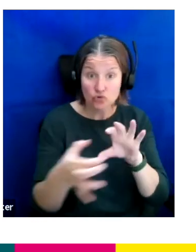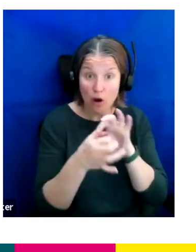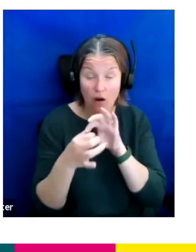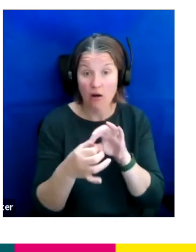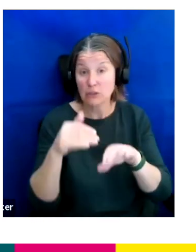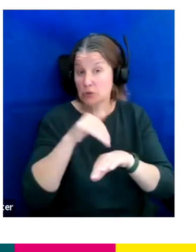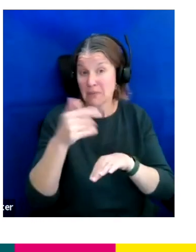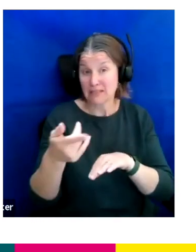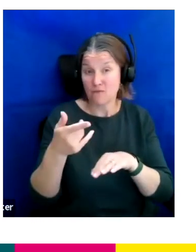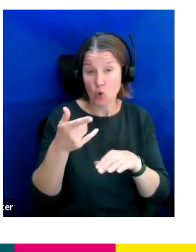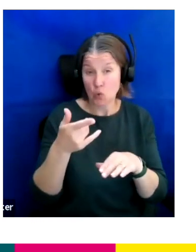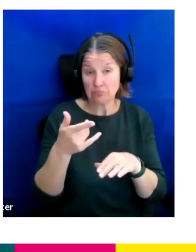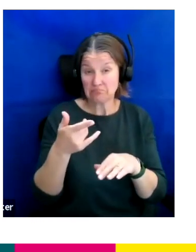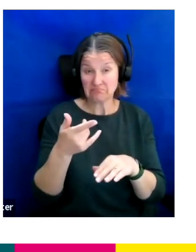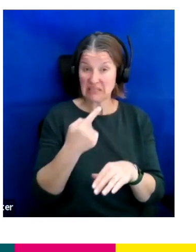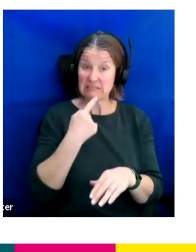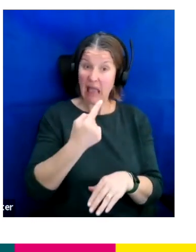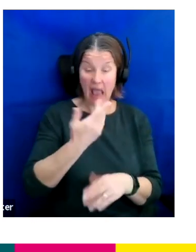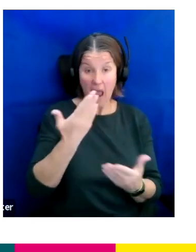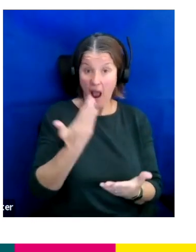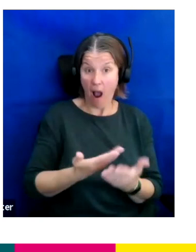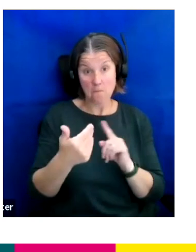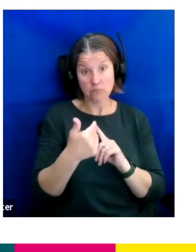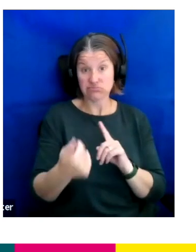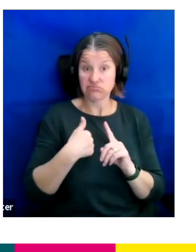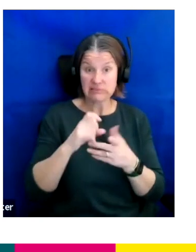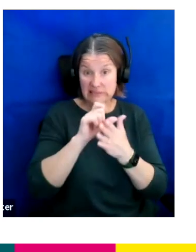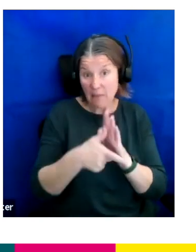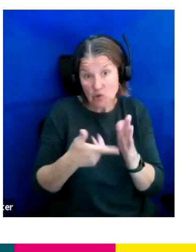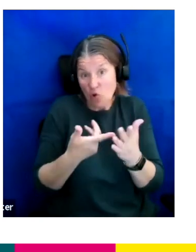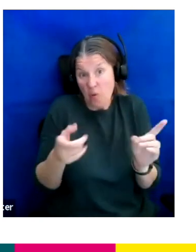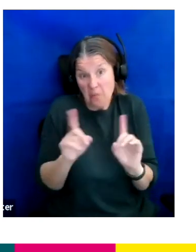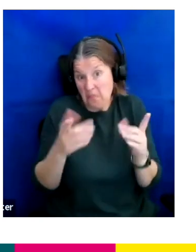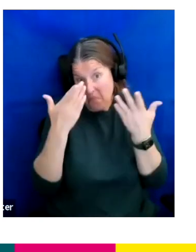are an ally or really interested to know what else is going on around the business and meet others.